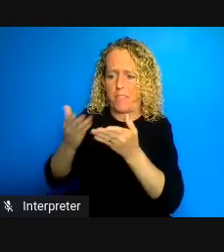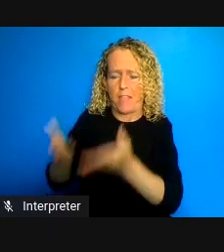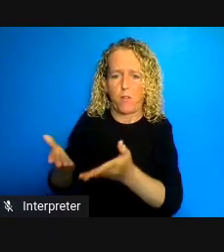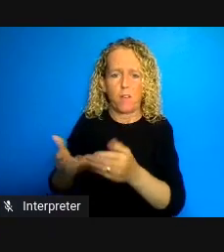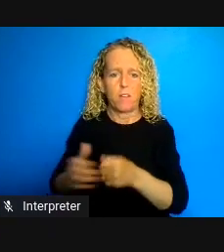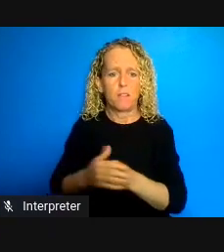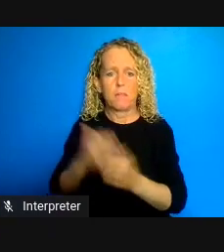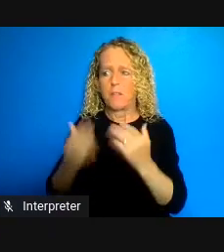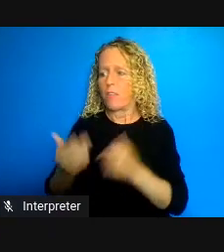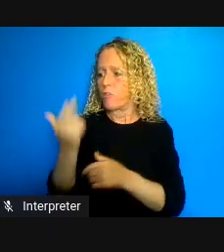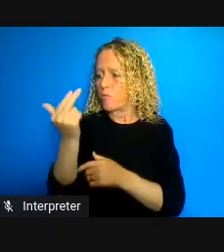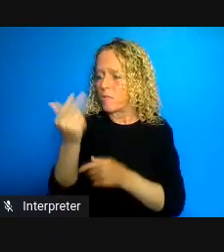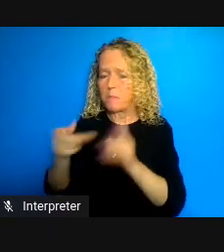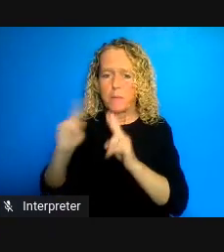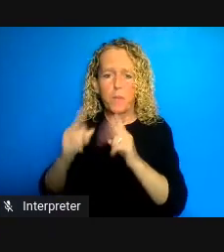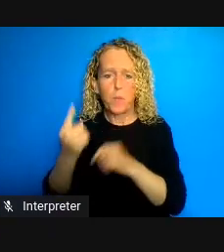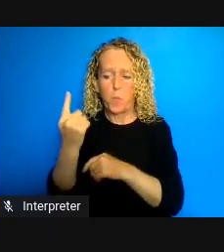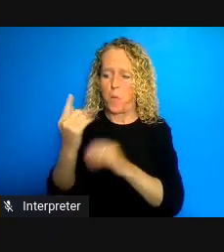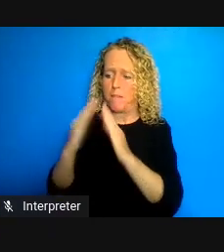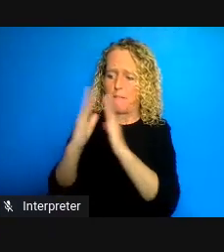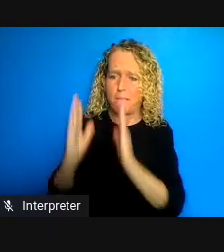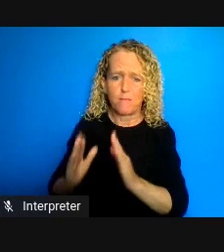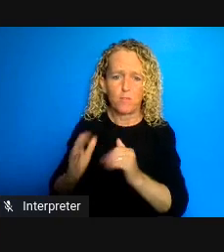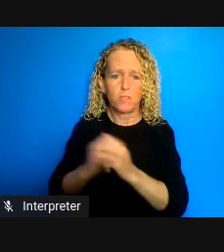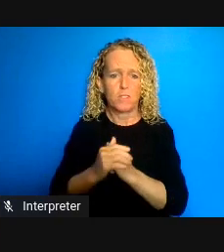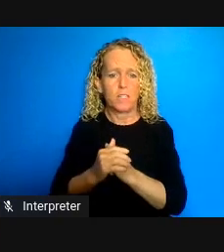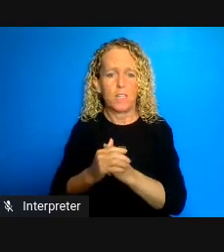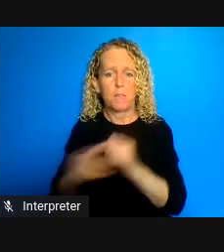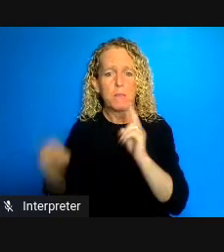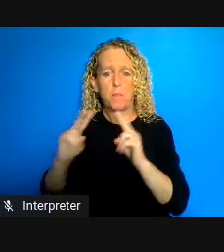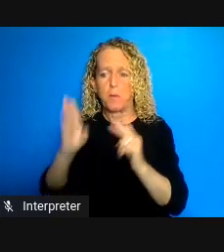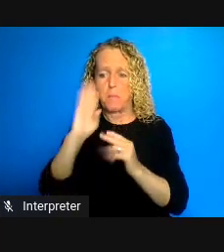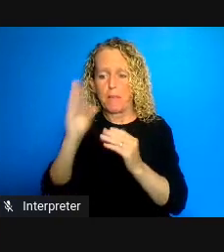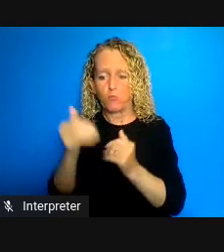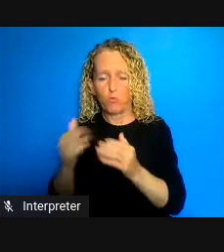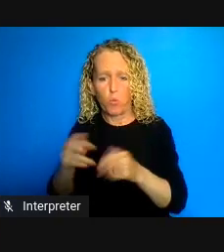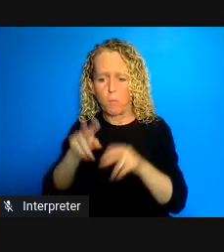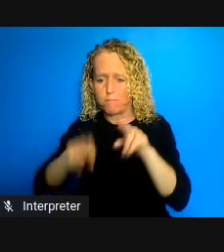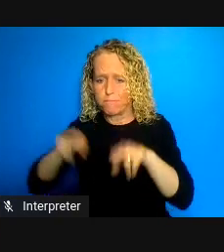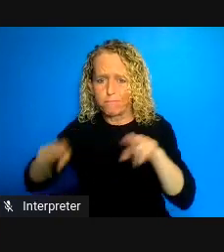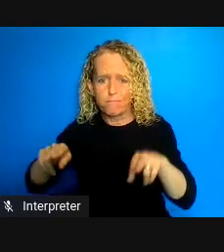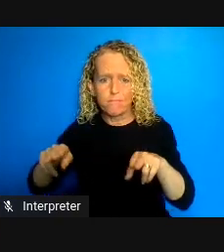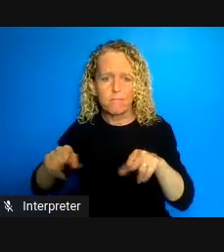so we have grandparents and children and cousins living together which on the one